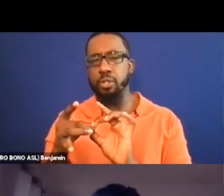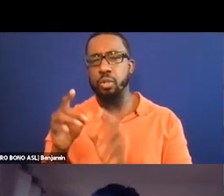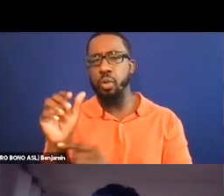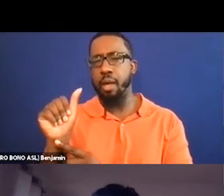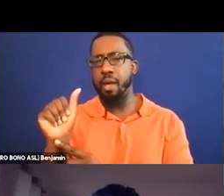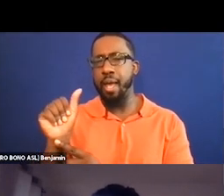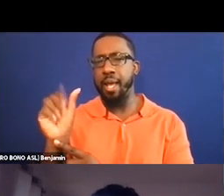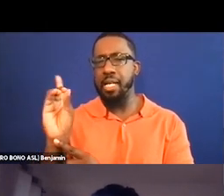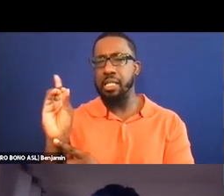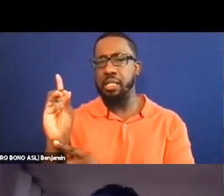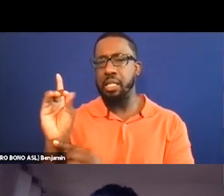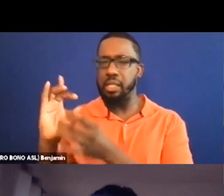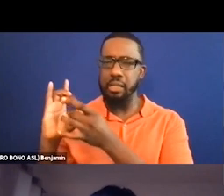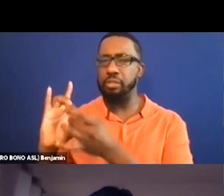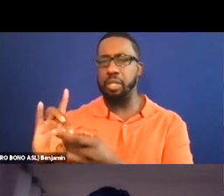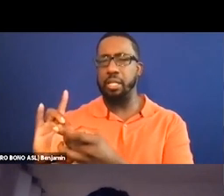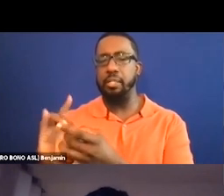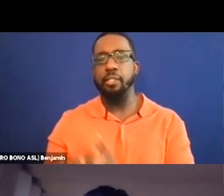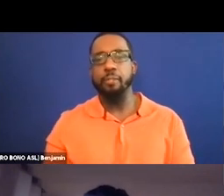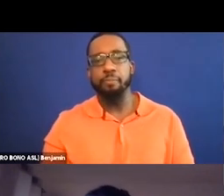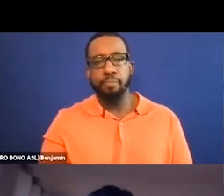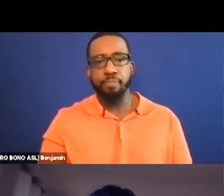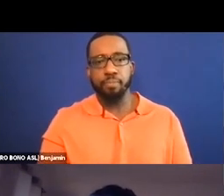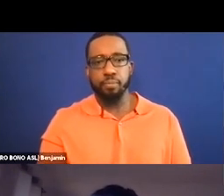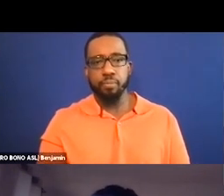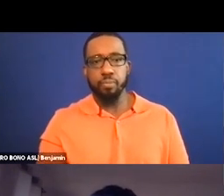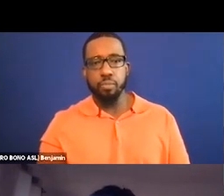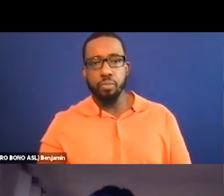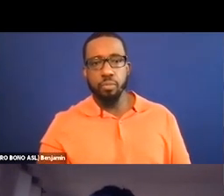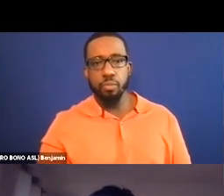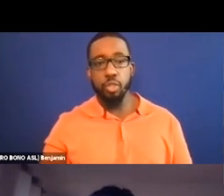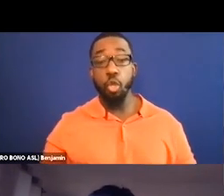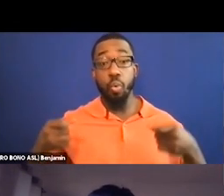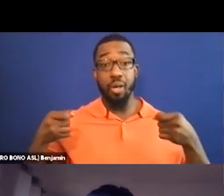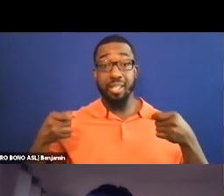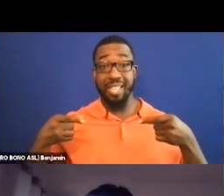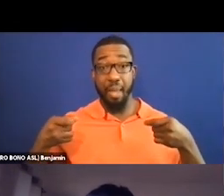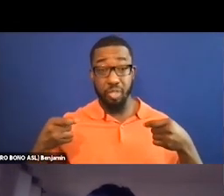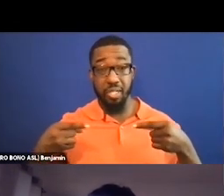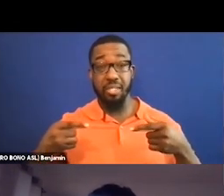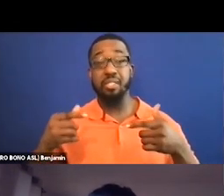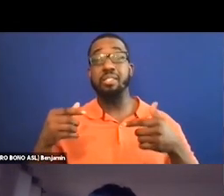So Angela Lenhart writes captions and AD work better with traditional films.